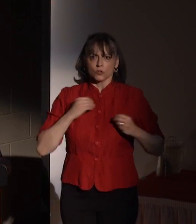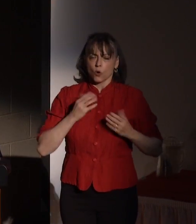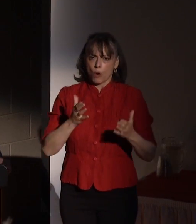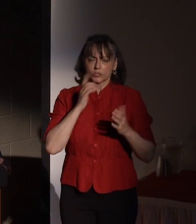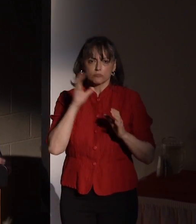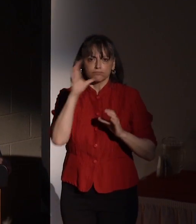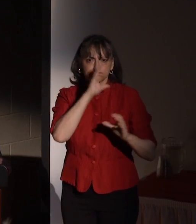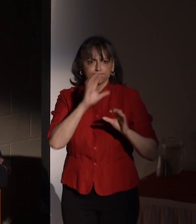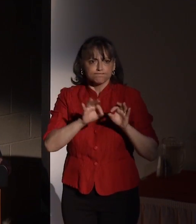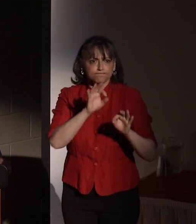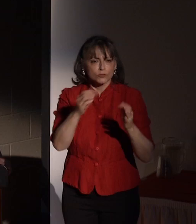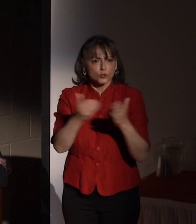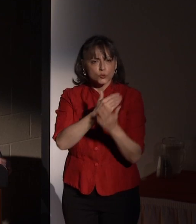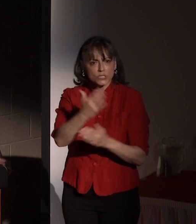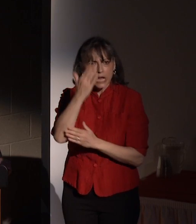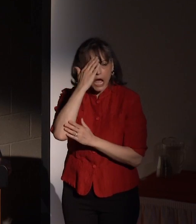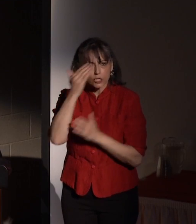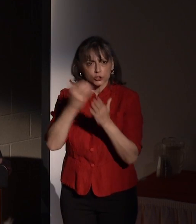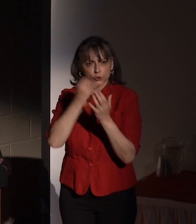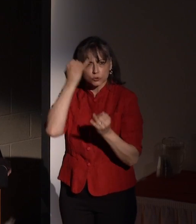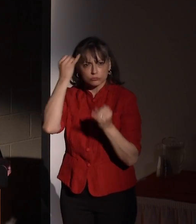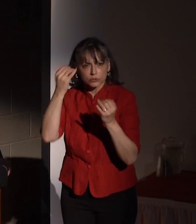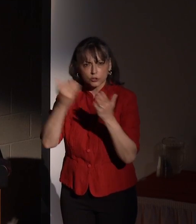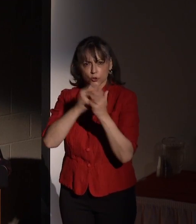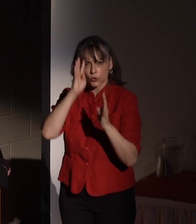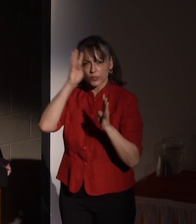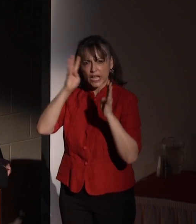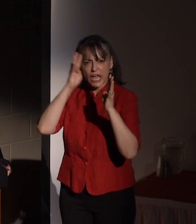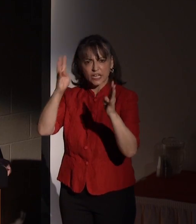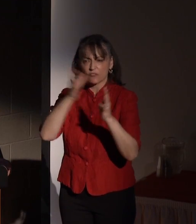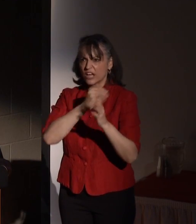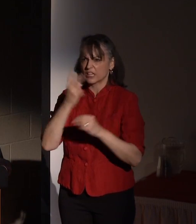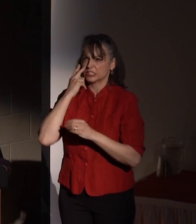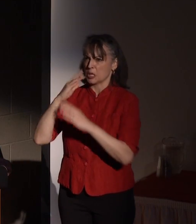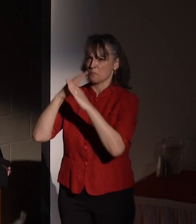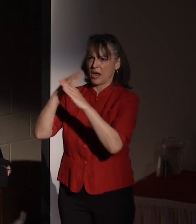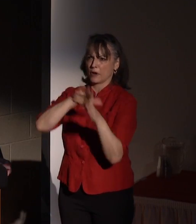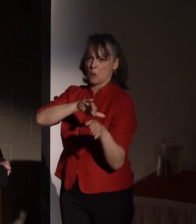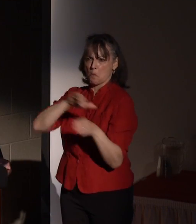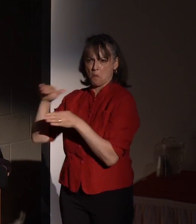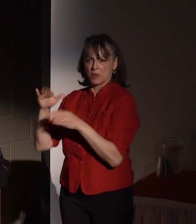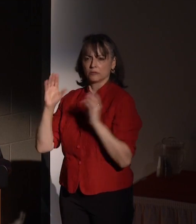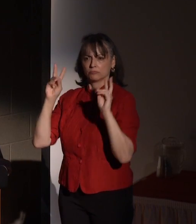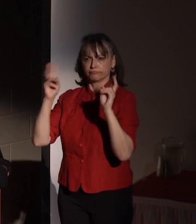knowledge with creativity and a no-barriers spirit rarely seen